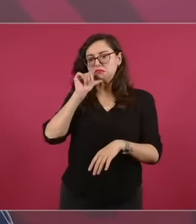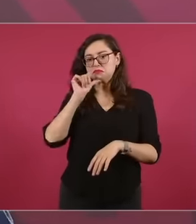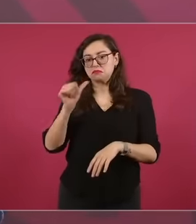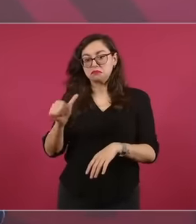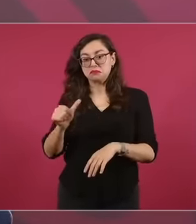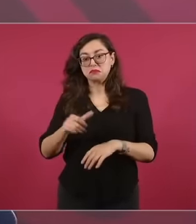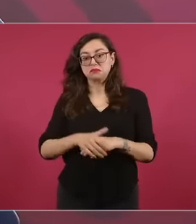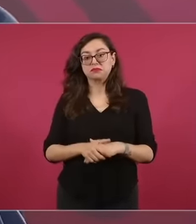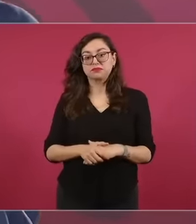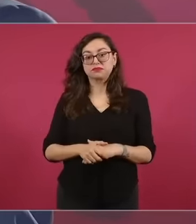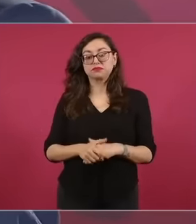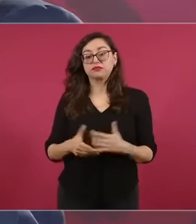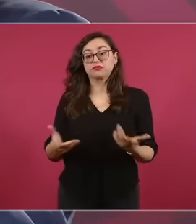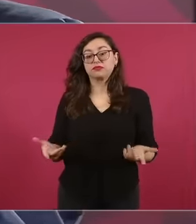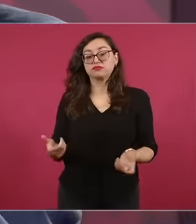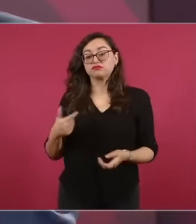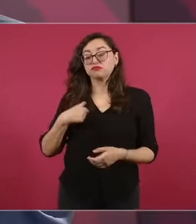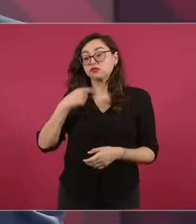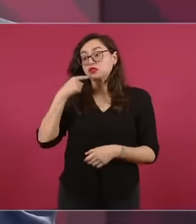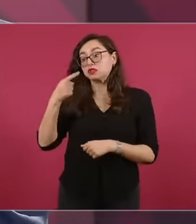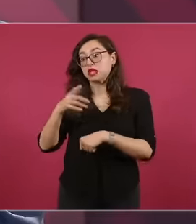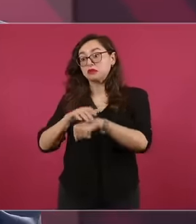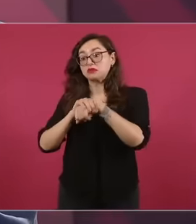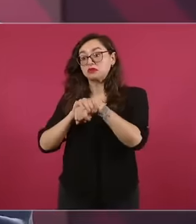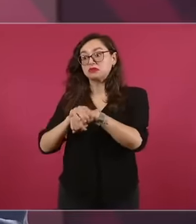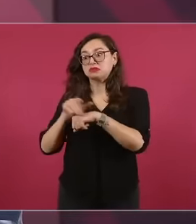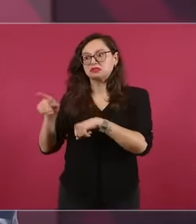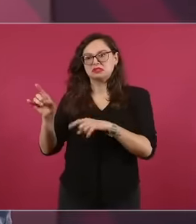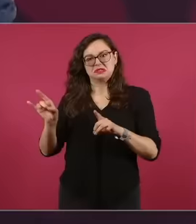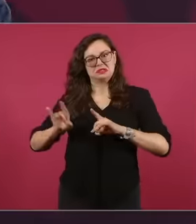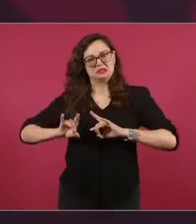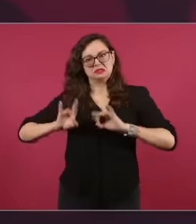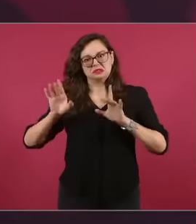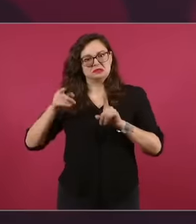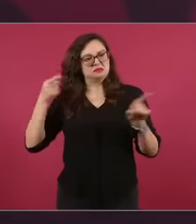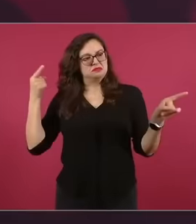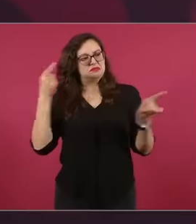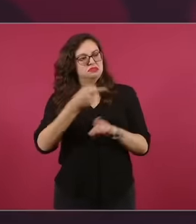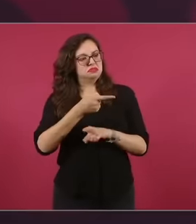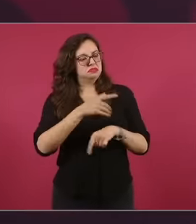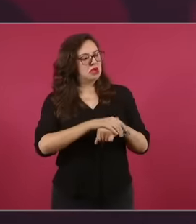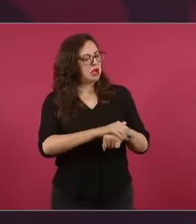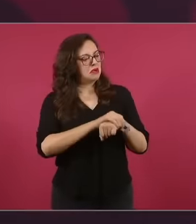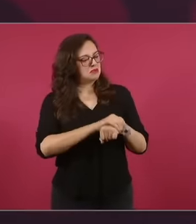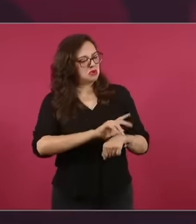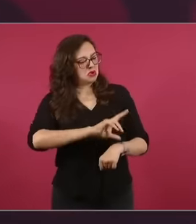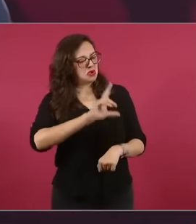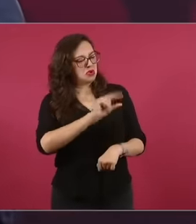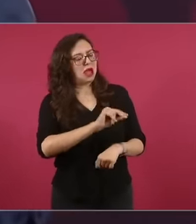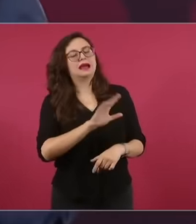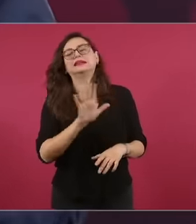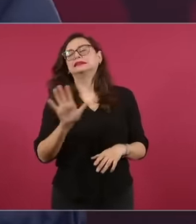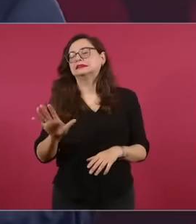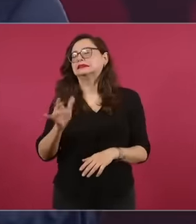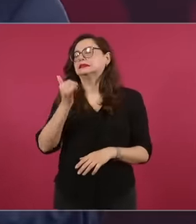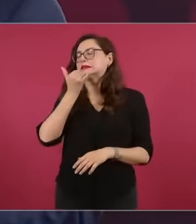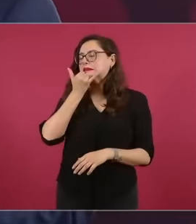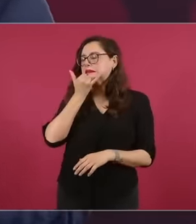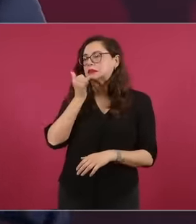you say no. He is my friend and he is right, he is my adversary, he is a friend of Felipe